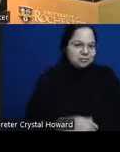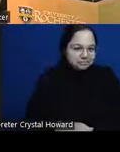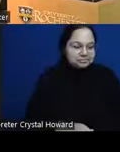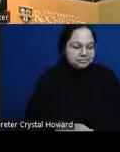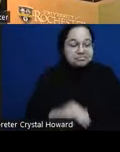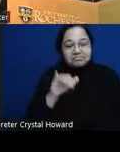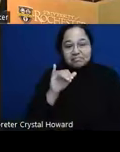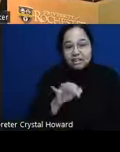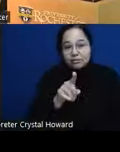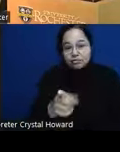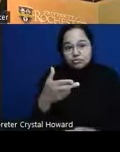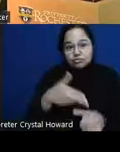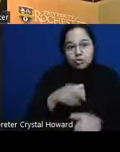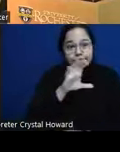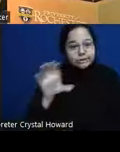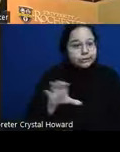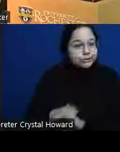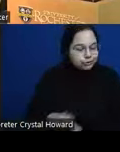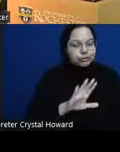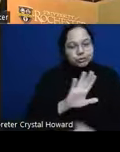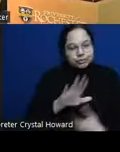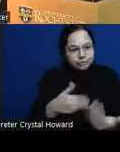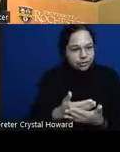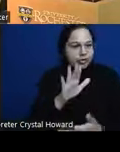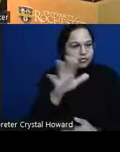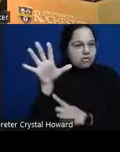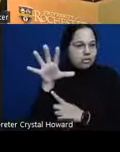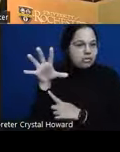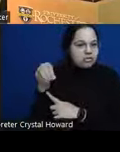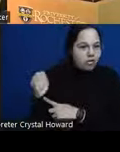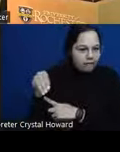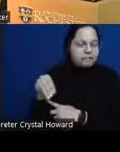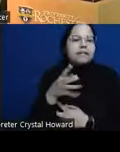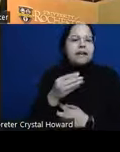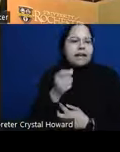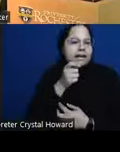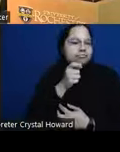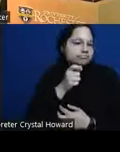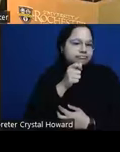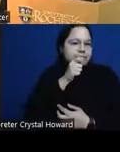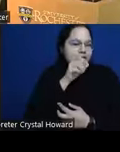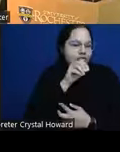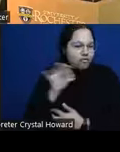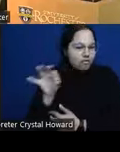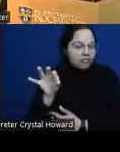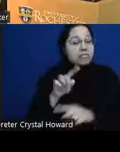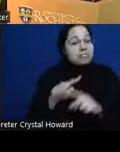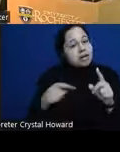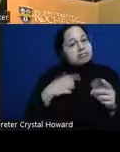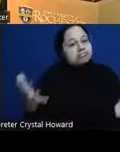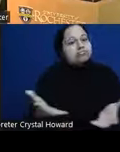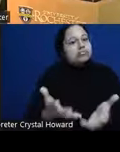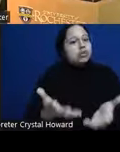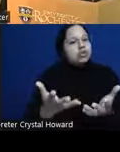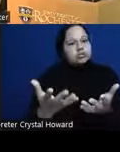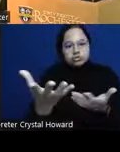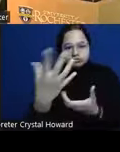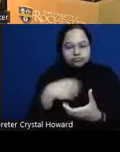off um however we encourage questions and comments so use the Q&A box at the bottom of the screen uh